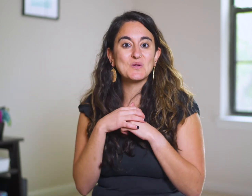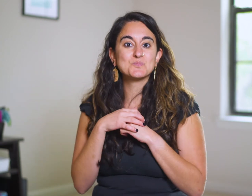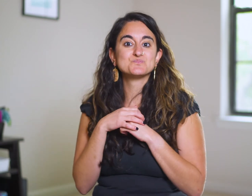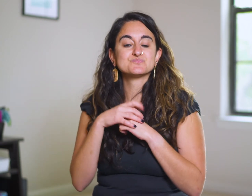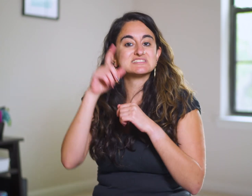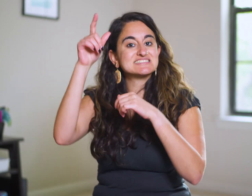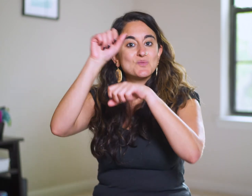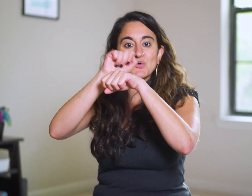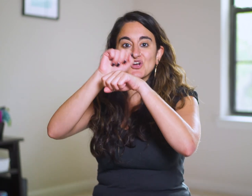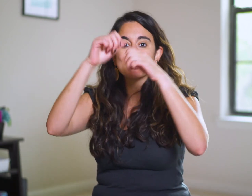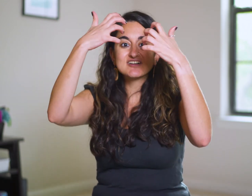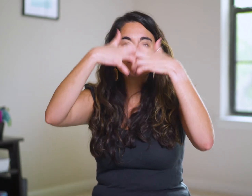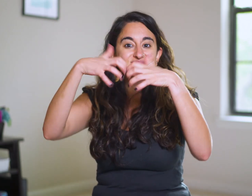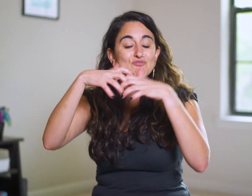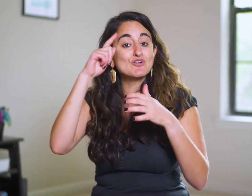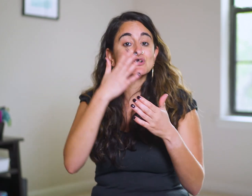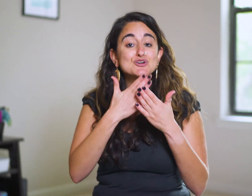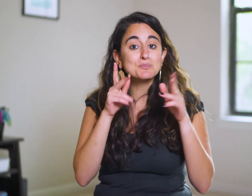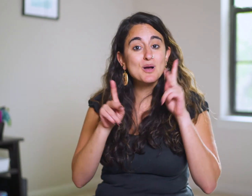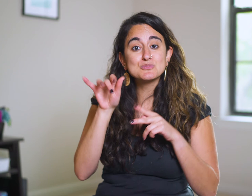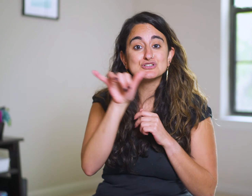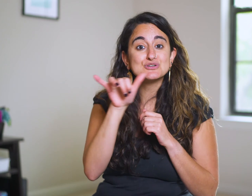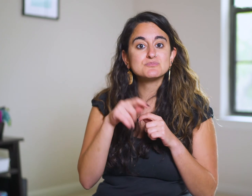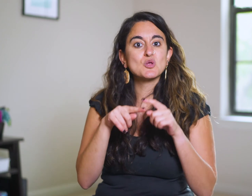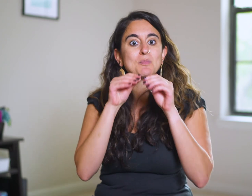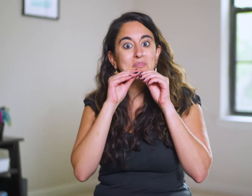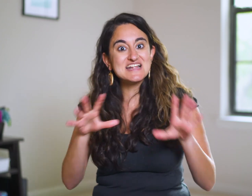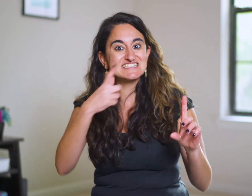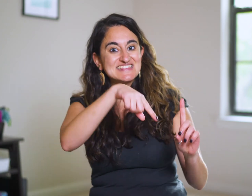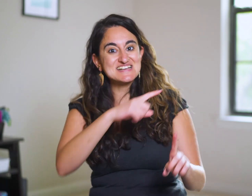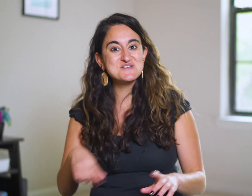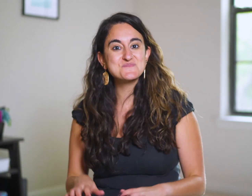He’s at work flipping things for the righteous too—to bless them!